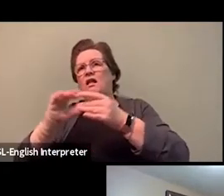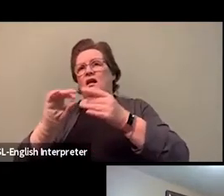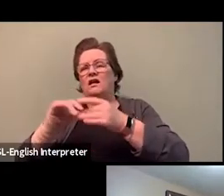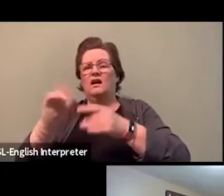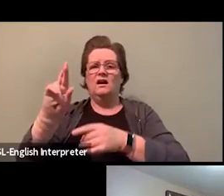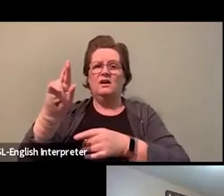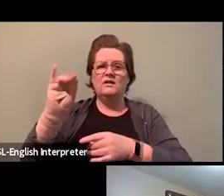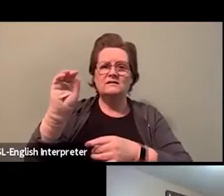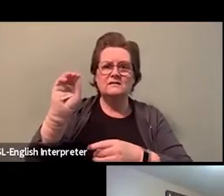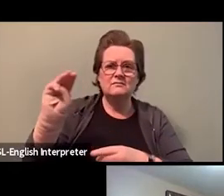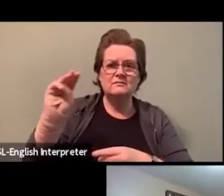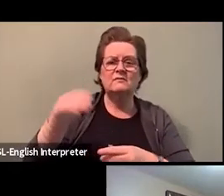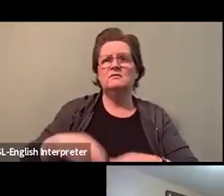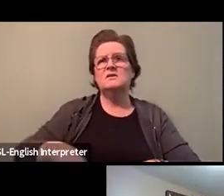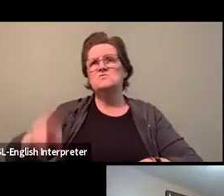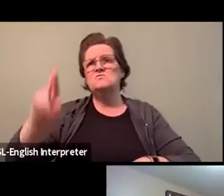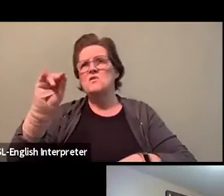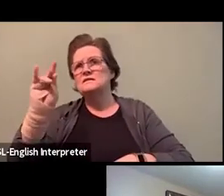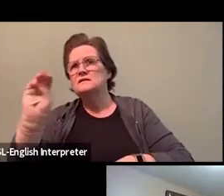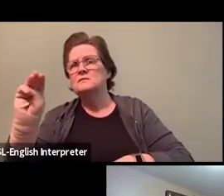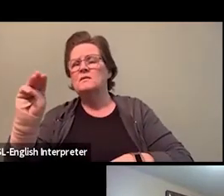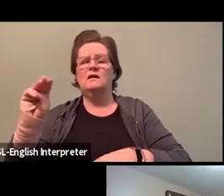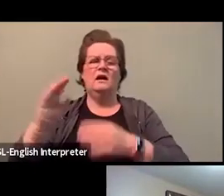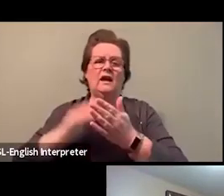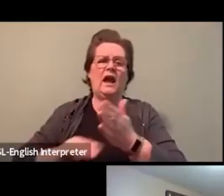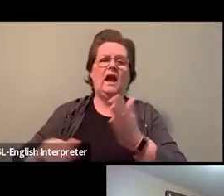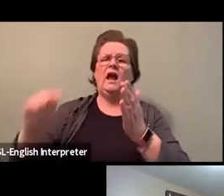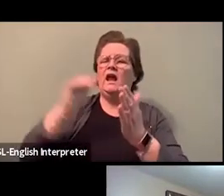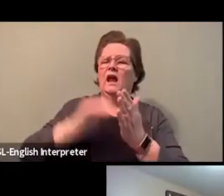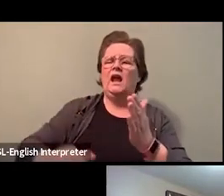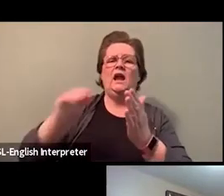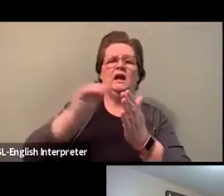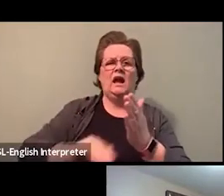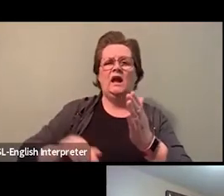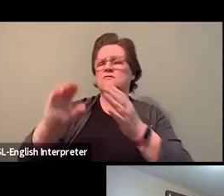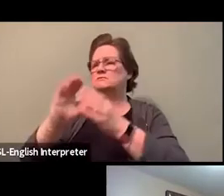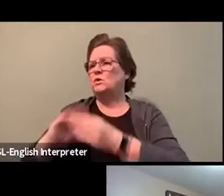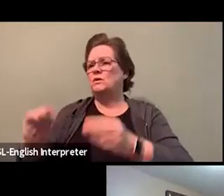that the leadership of CUPE Ontario did not look like them.